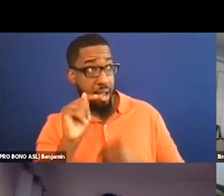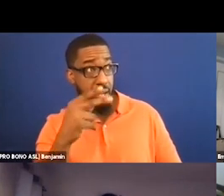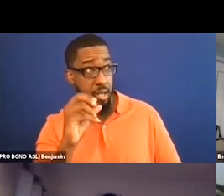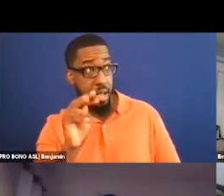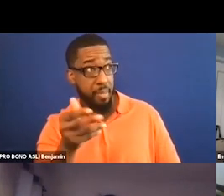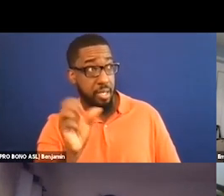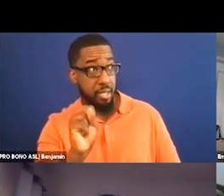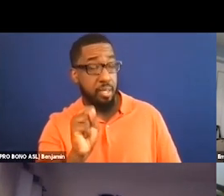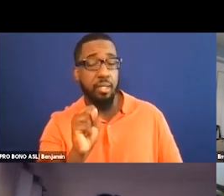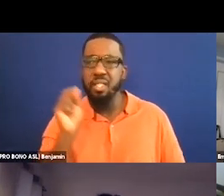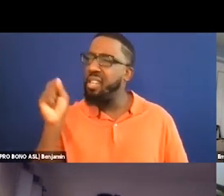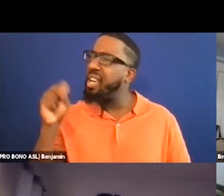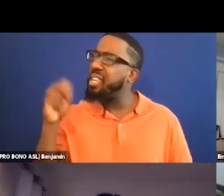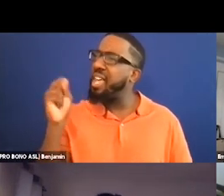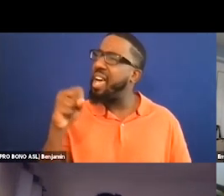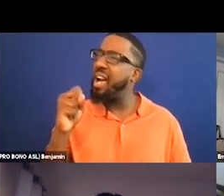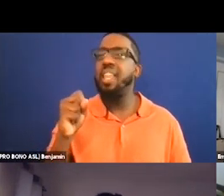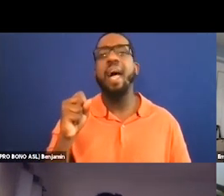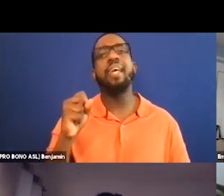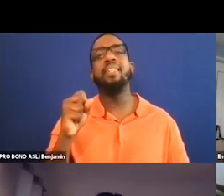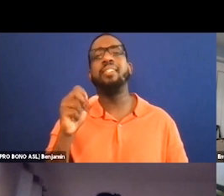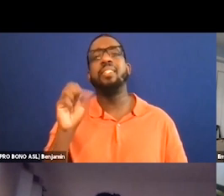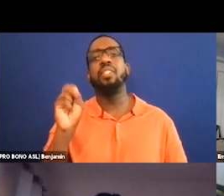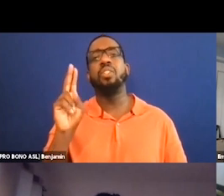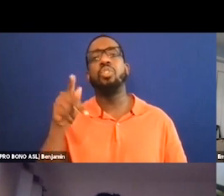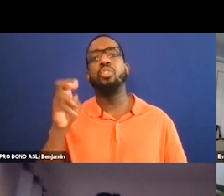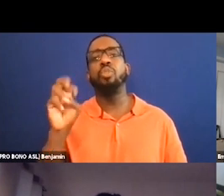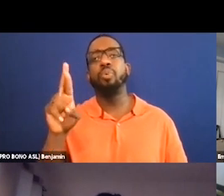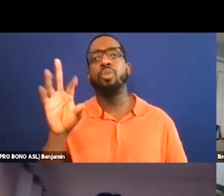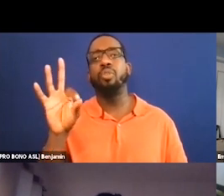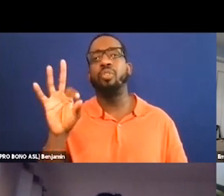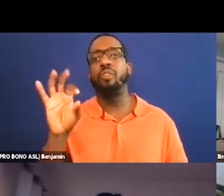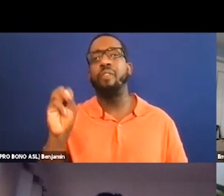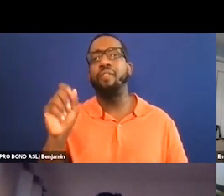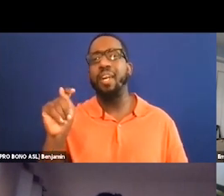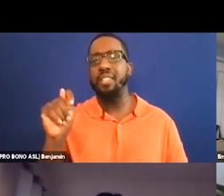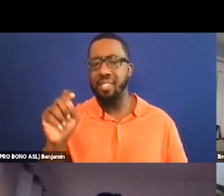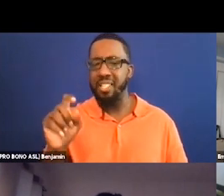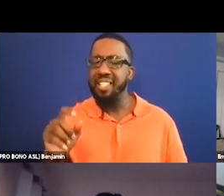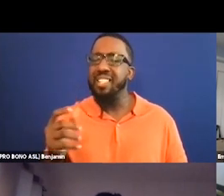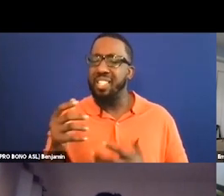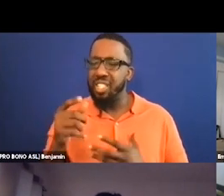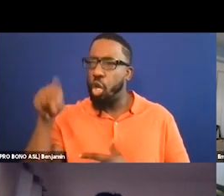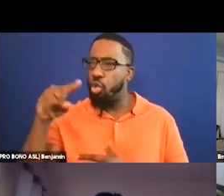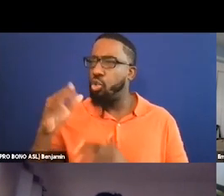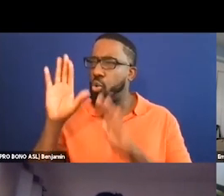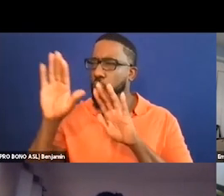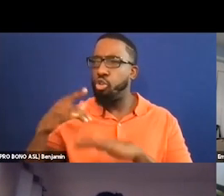and the example is done by super fest, like you guys do a great job in terms of really providing some of that information, some of that training.